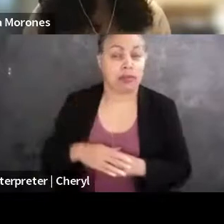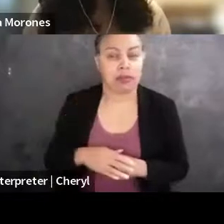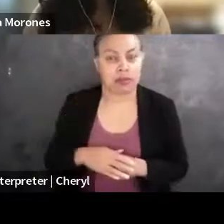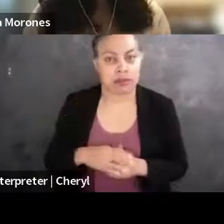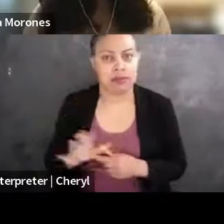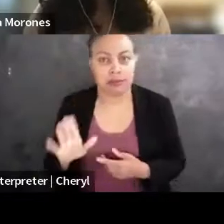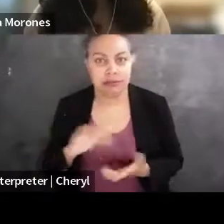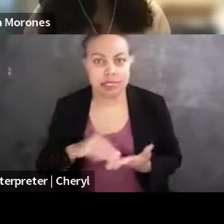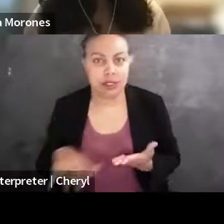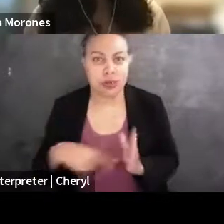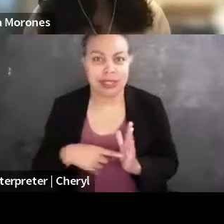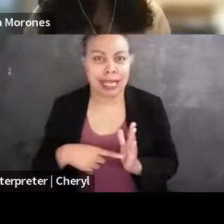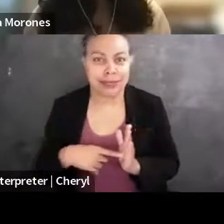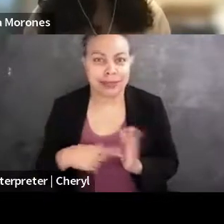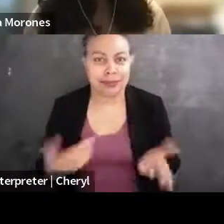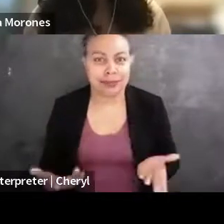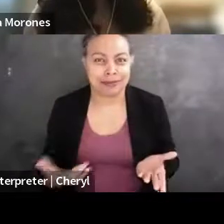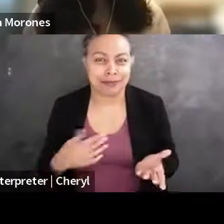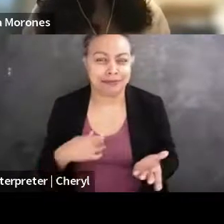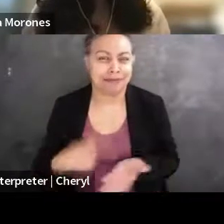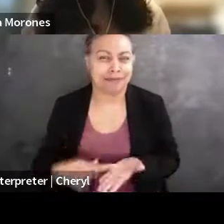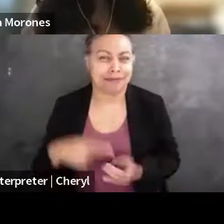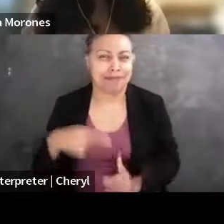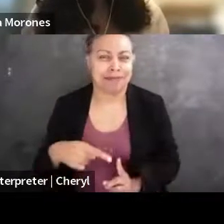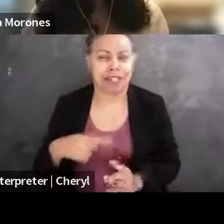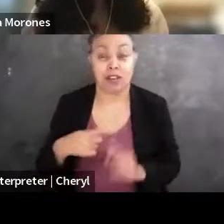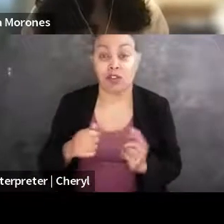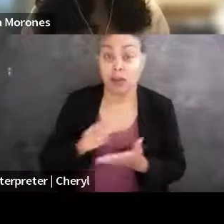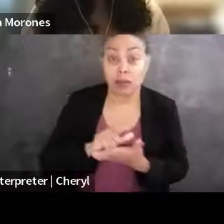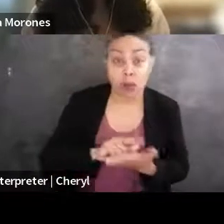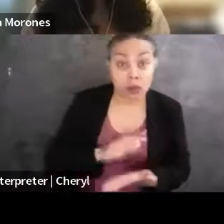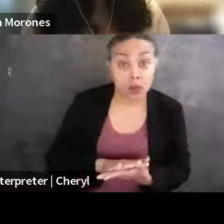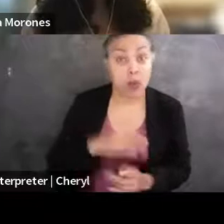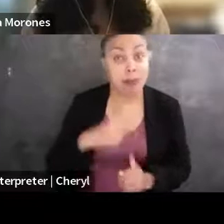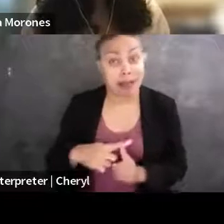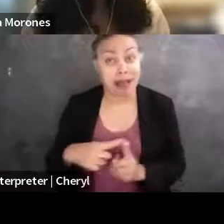and both from maybe law school or from undergrad or, you know, other kinds of financial obligations,